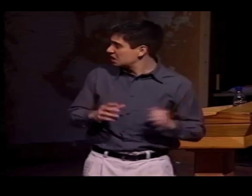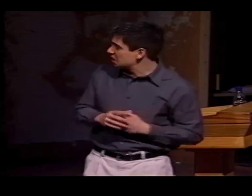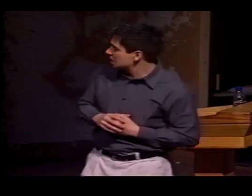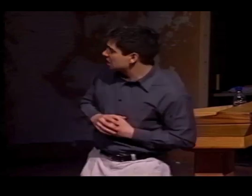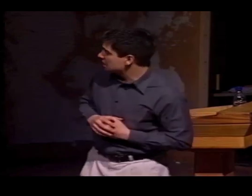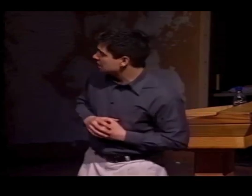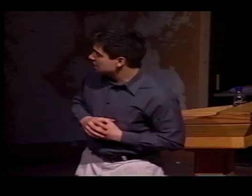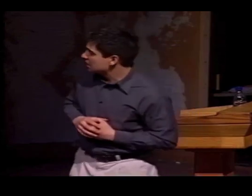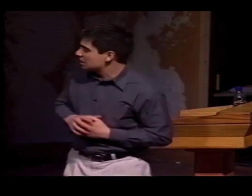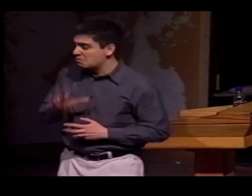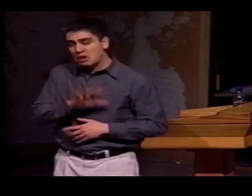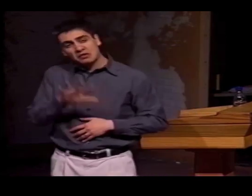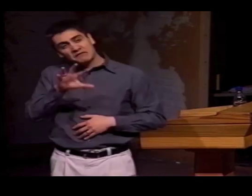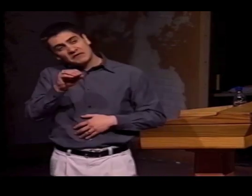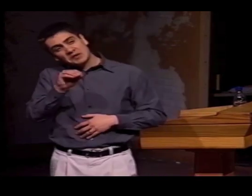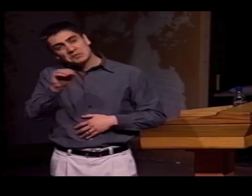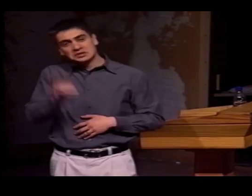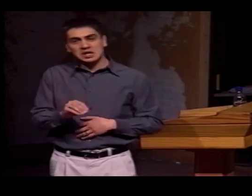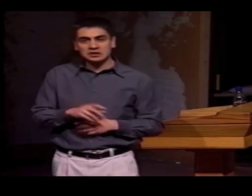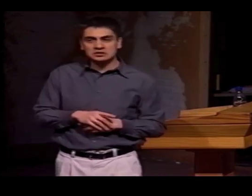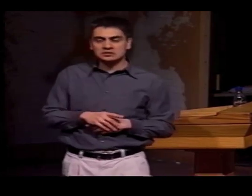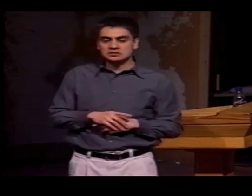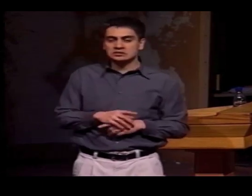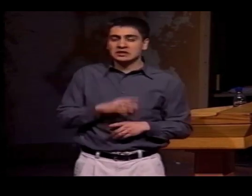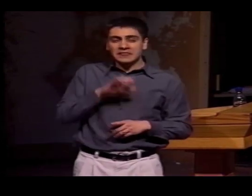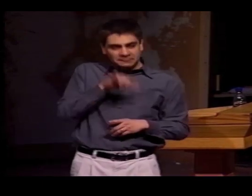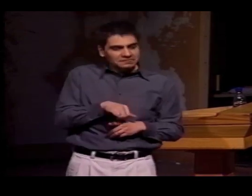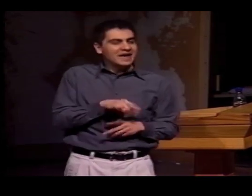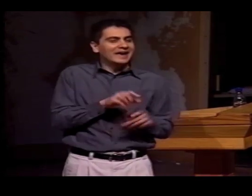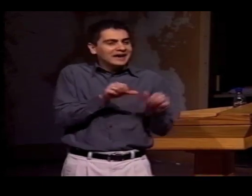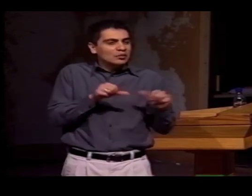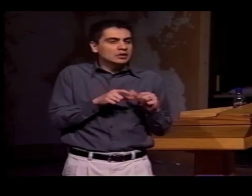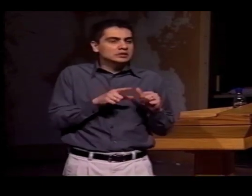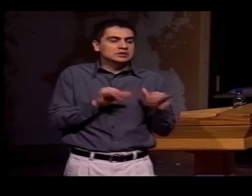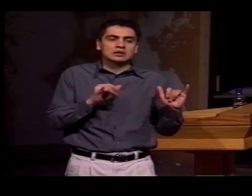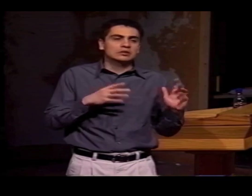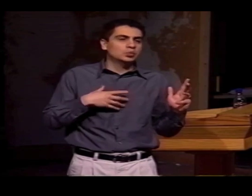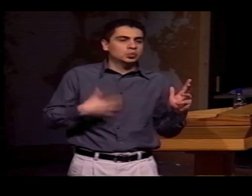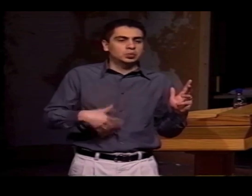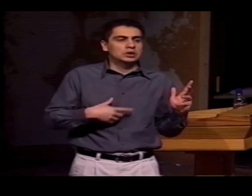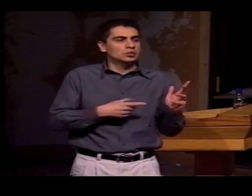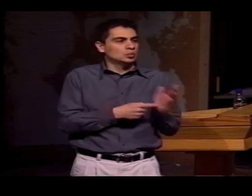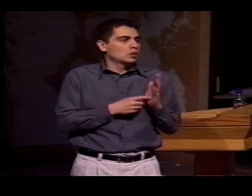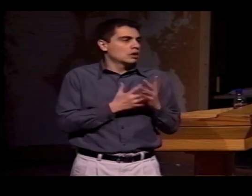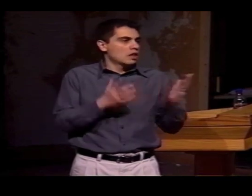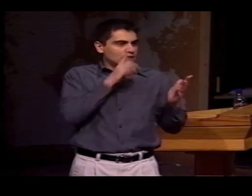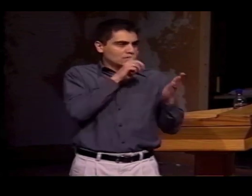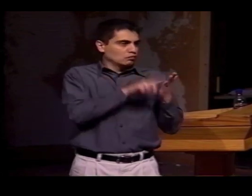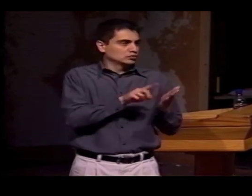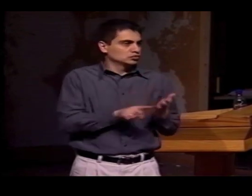AND THOSE PARTS OF THE LANGUAGE EQUAL ABOUT 50%.